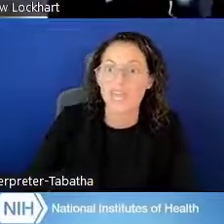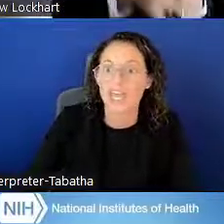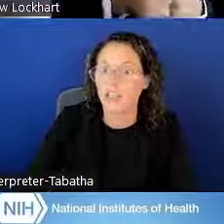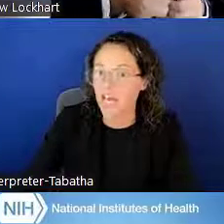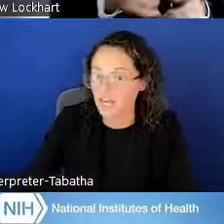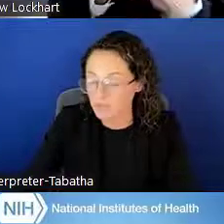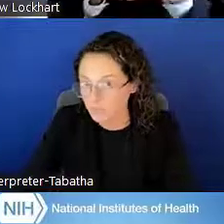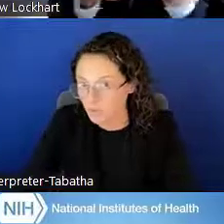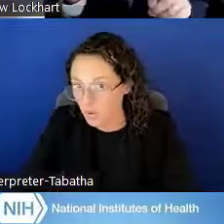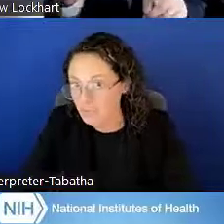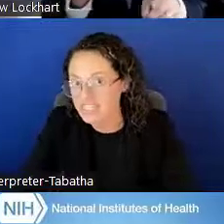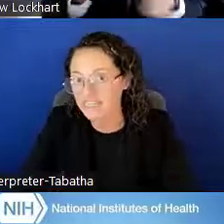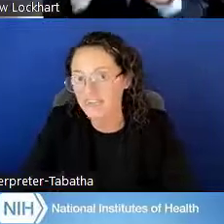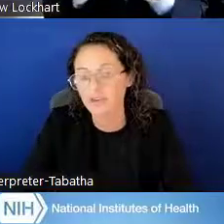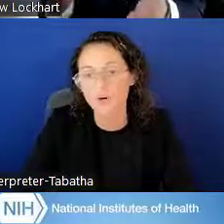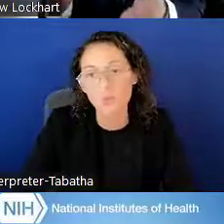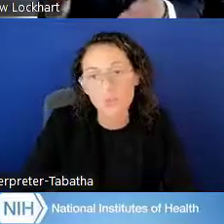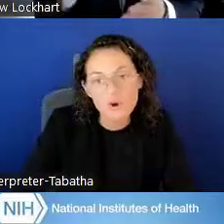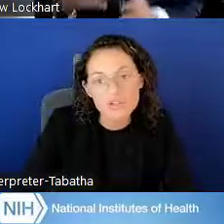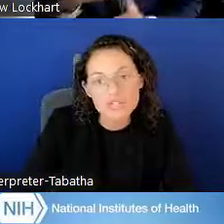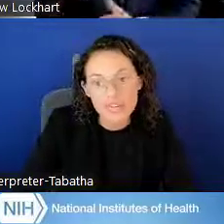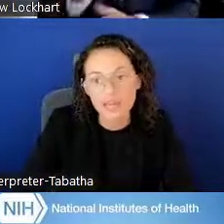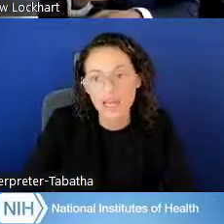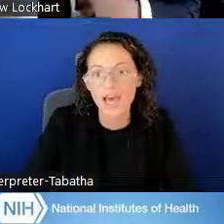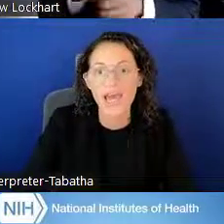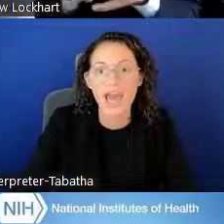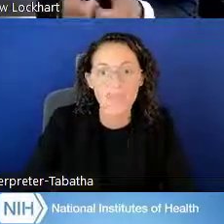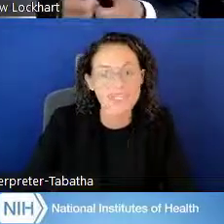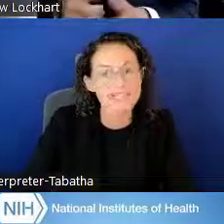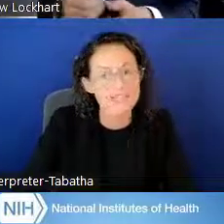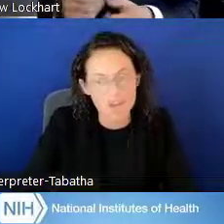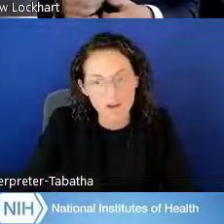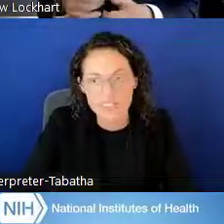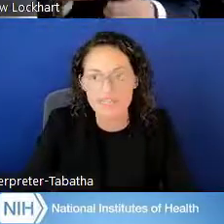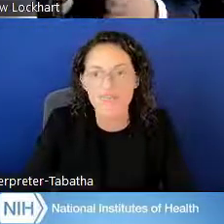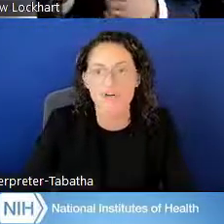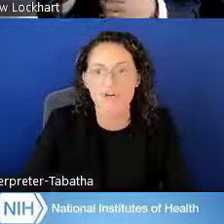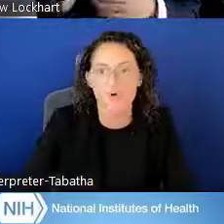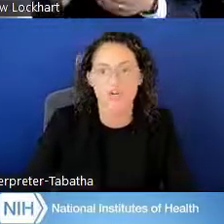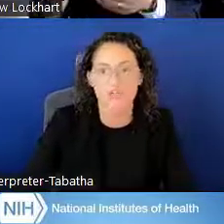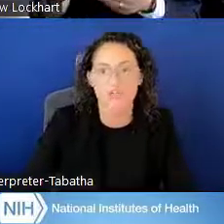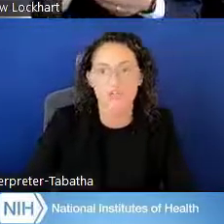and a lot of people were receiving their awards, and a lot of applicants did not receive their awards,